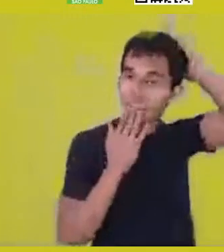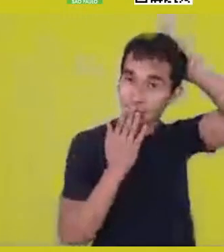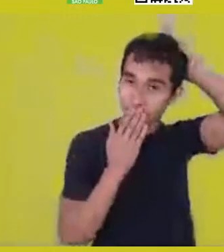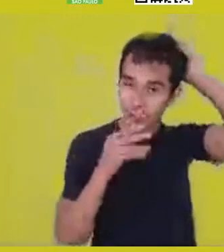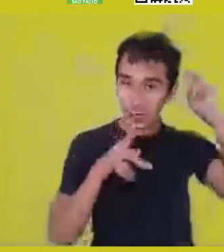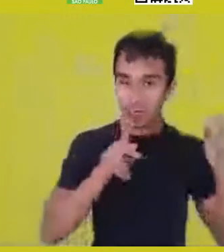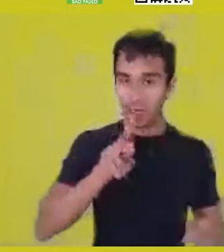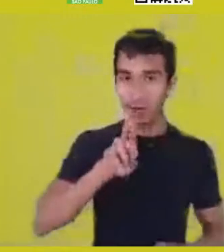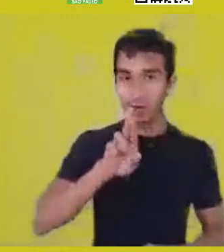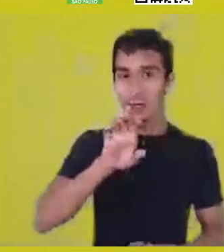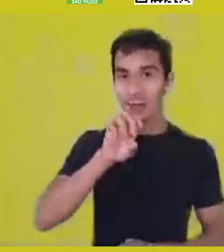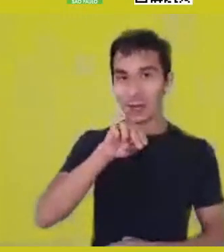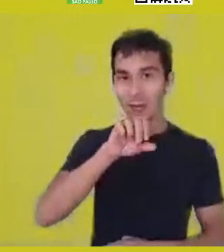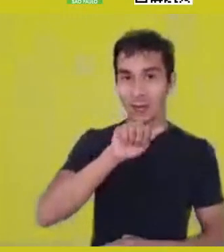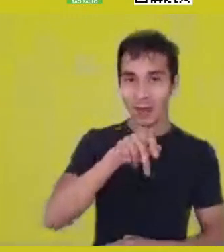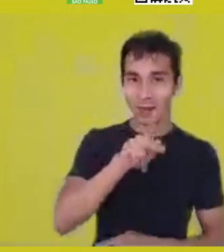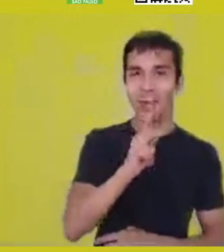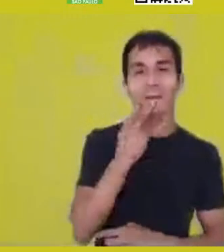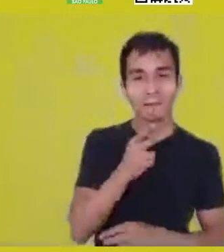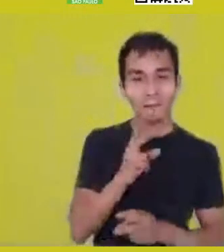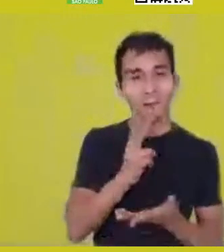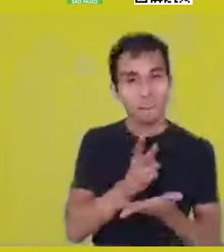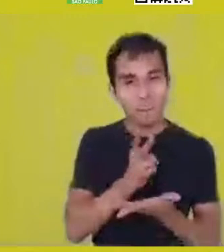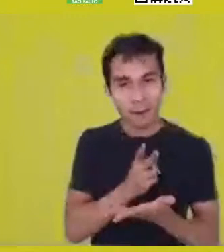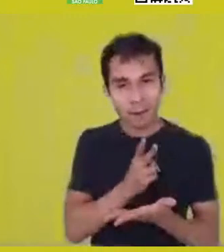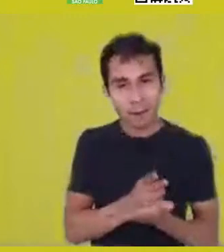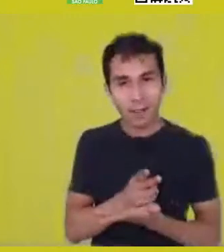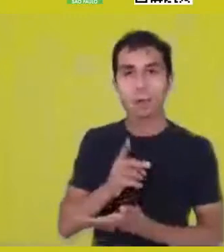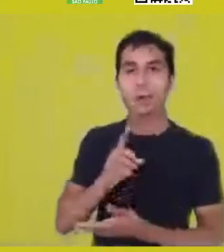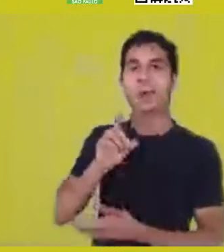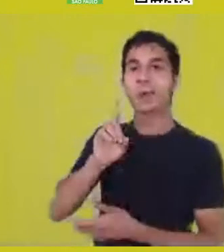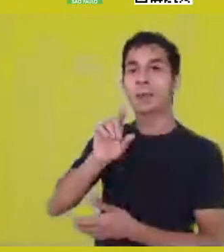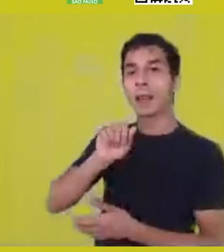what Davi Kopenawa poses in “The Falling Sky”,